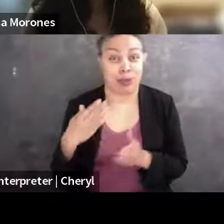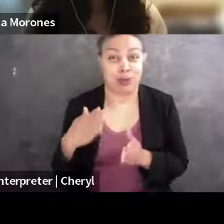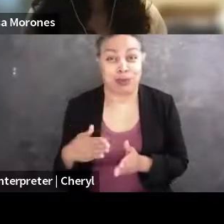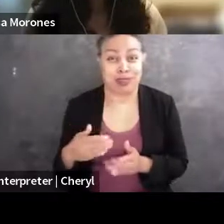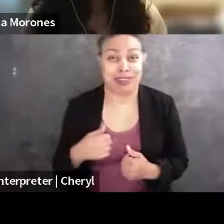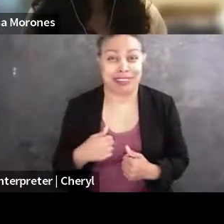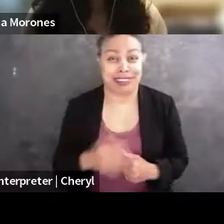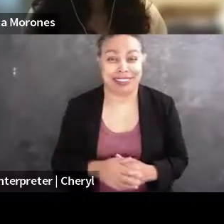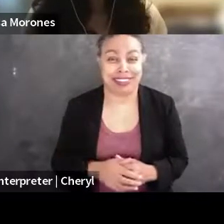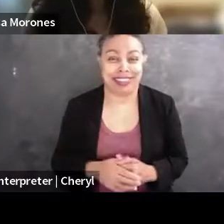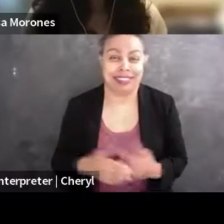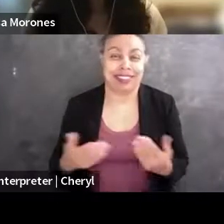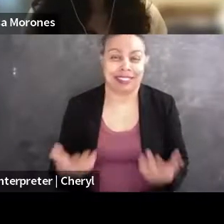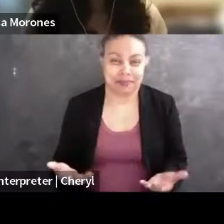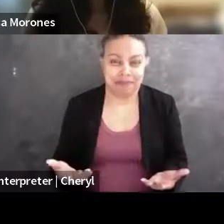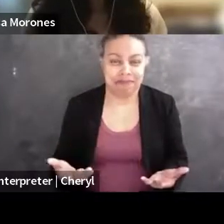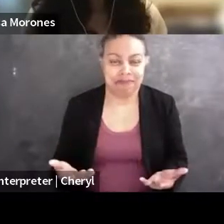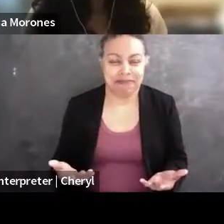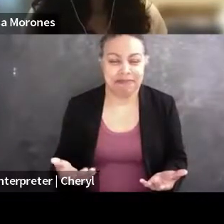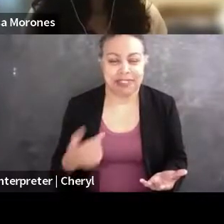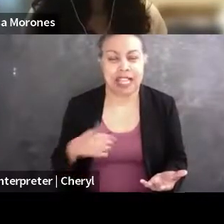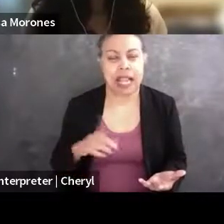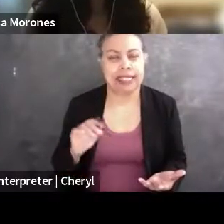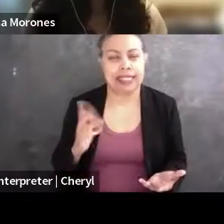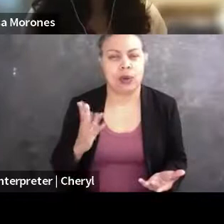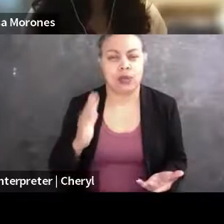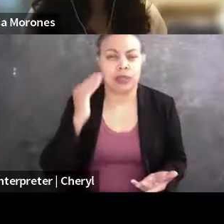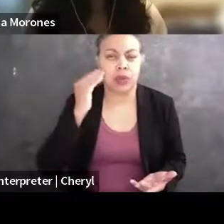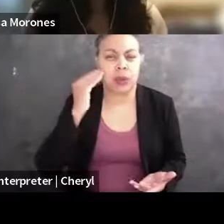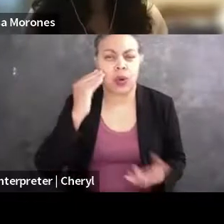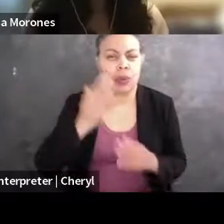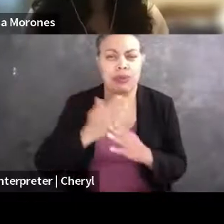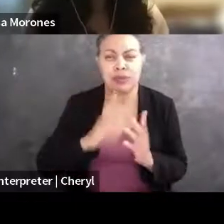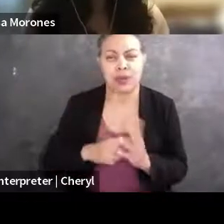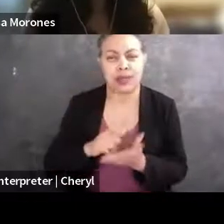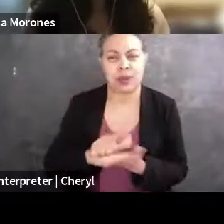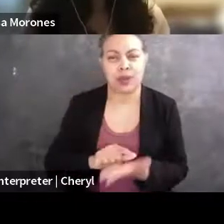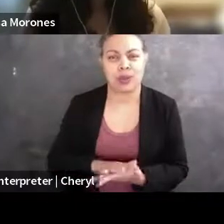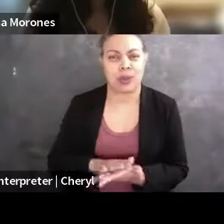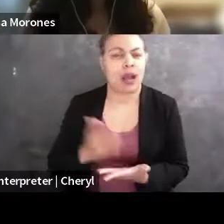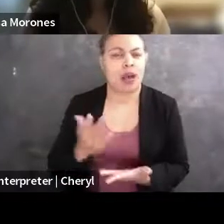I think that I knew, I pretty much knew going into law school that I wouldn't wanna have sort of